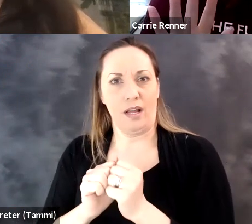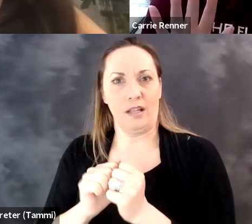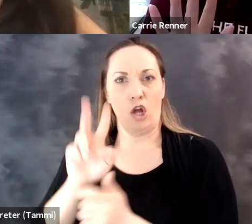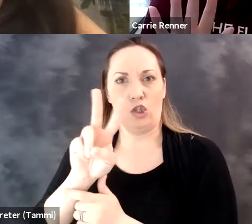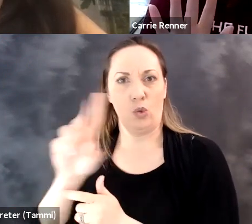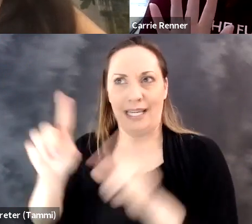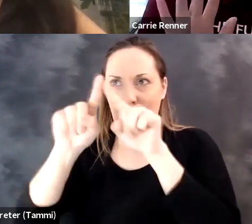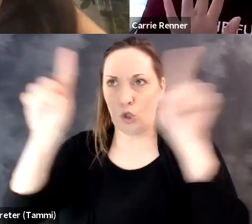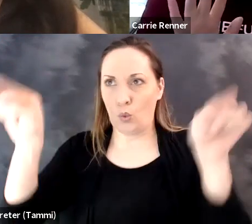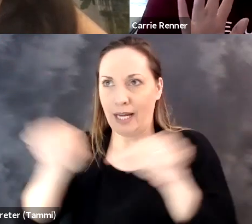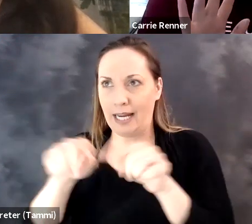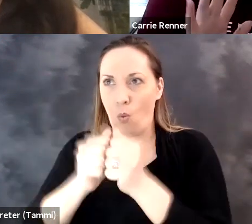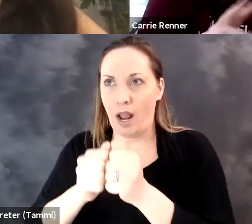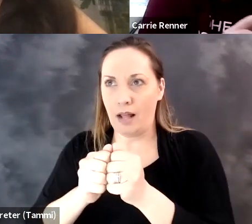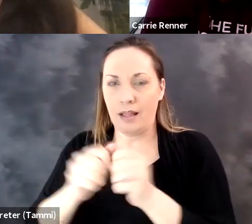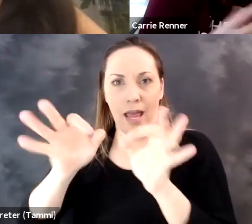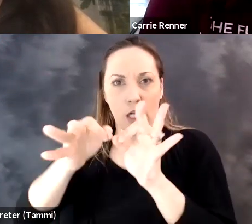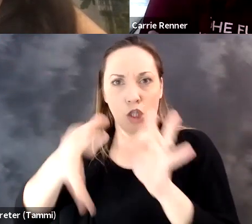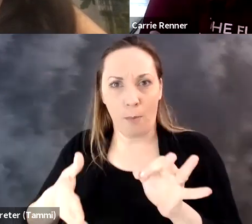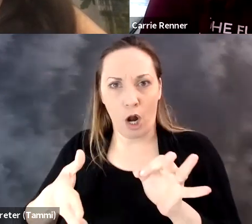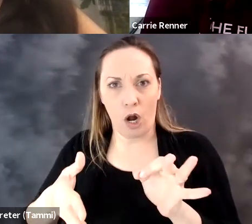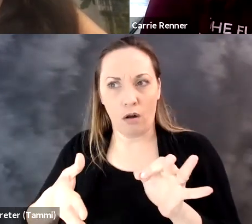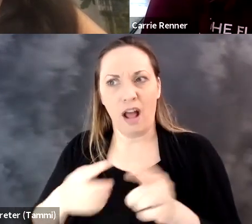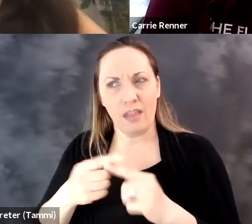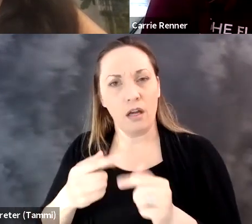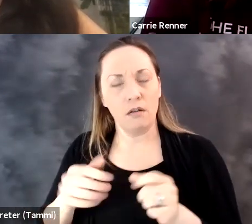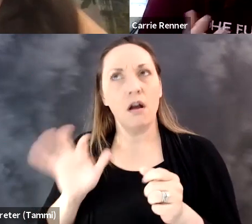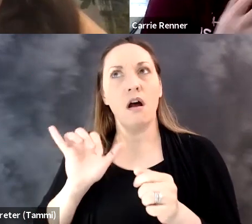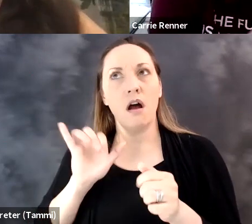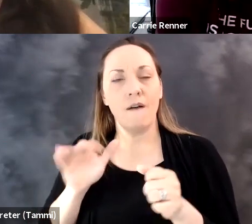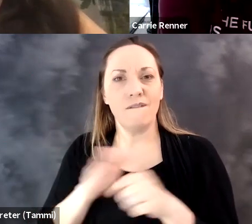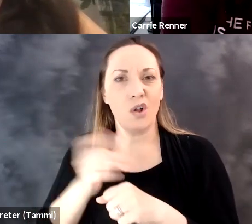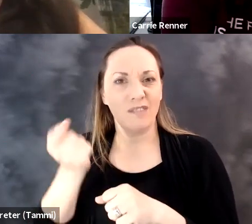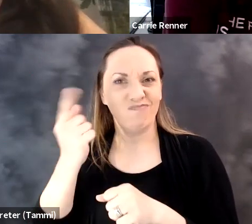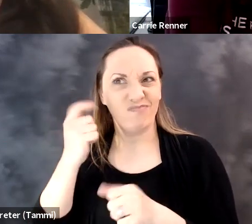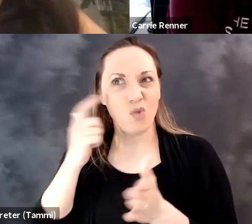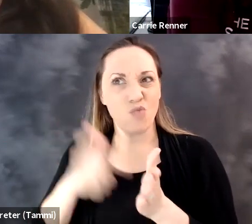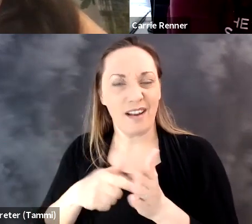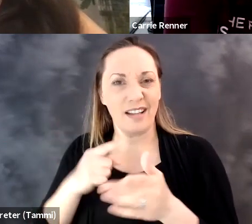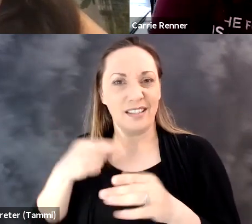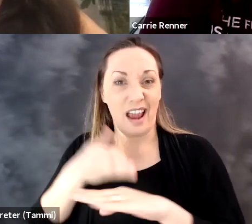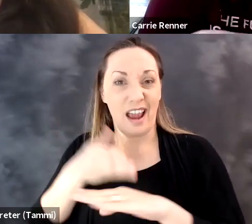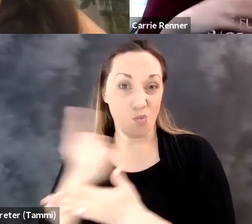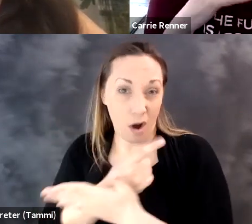online and figure out how to work with a 2D version of an ASL interpreter. I am -- and, you know, just fully